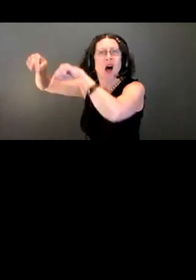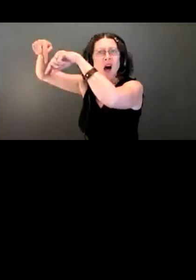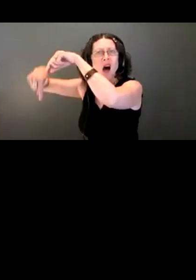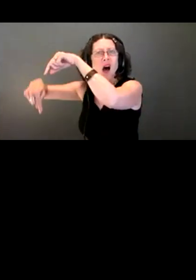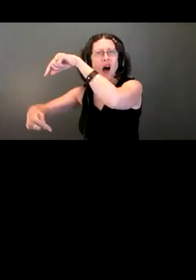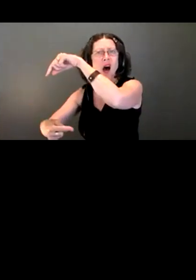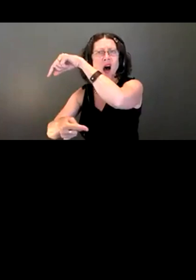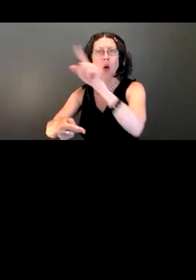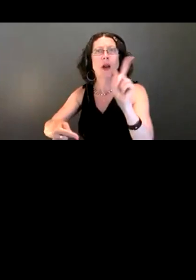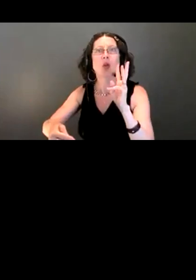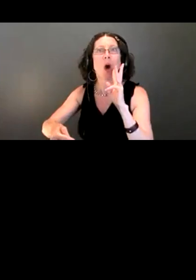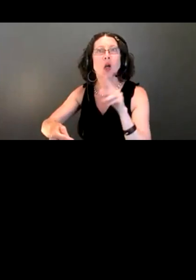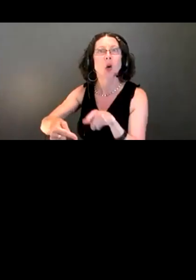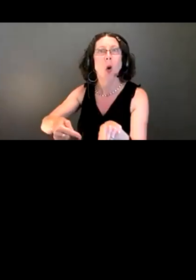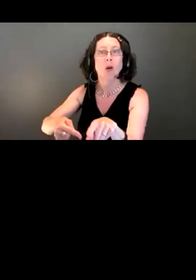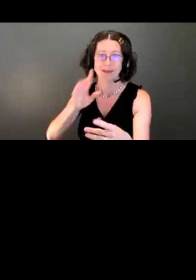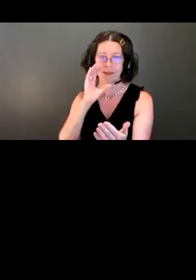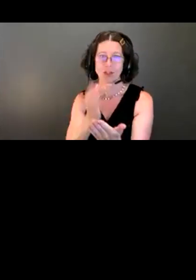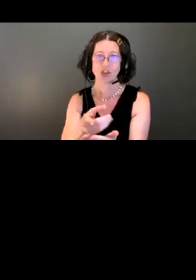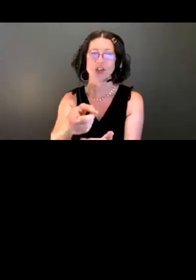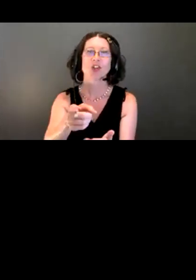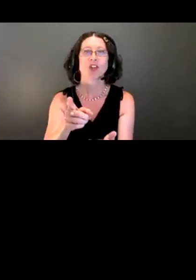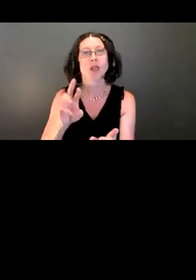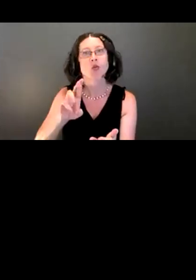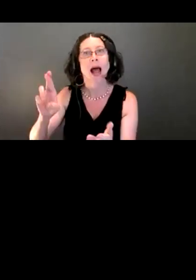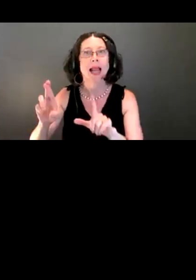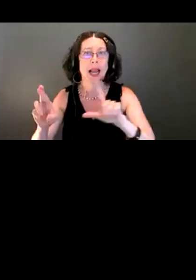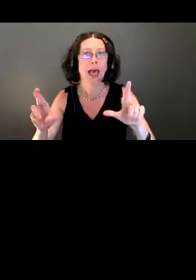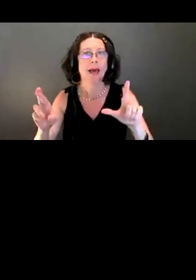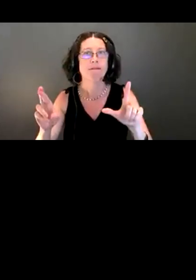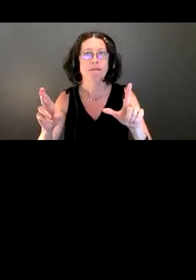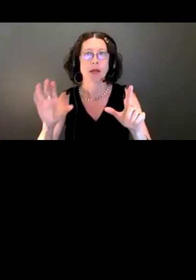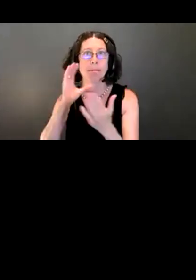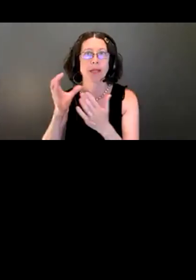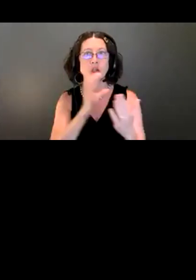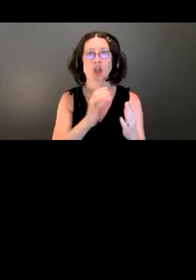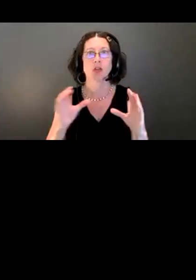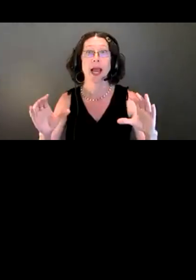It's got a change in the right from the left, and I'll describe that. There are two bubbles at the top that show buildings.